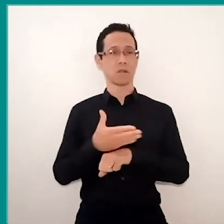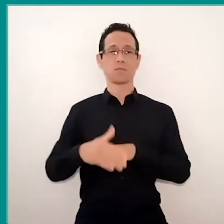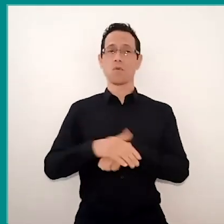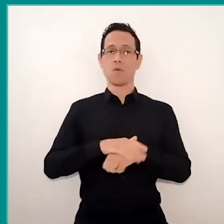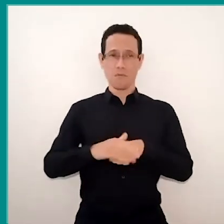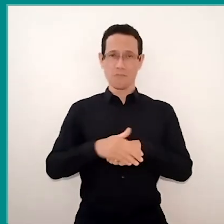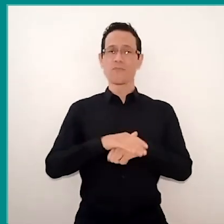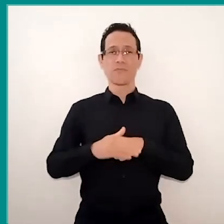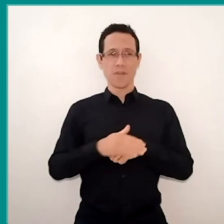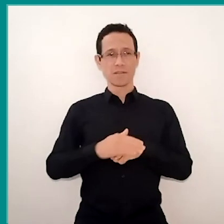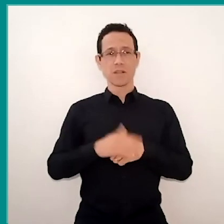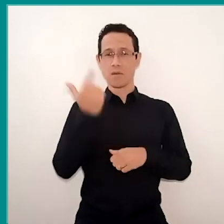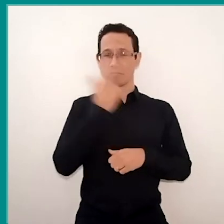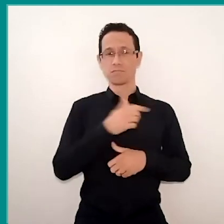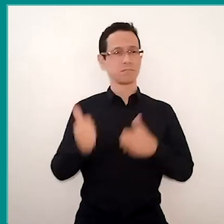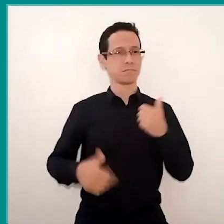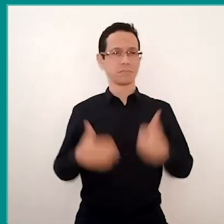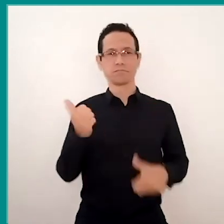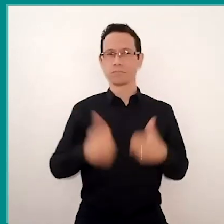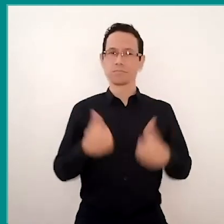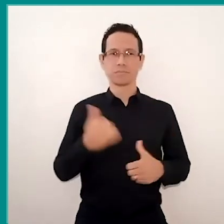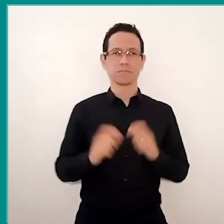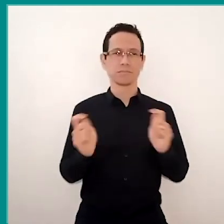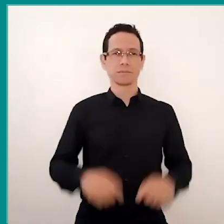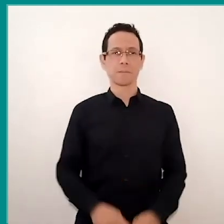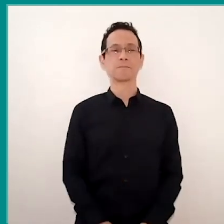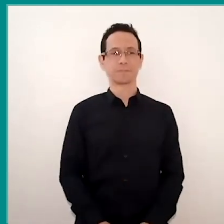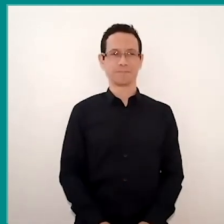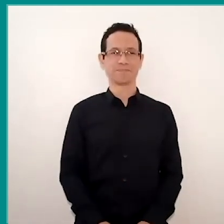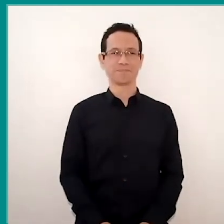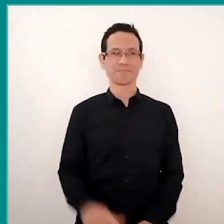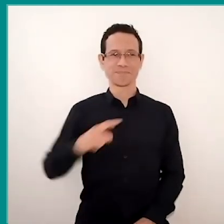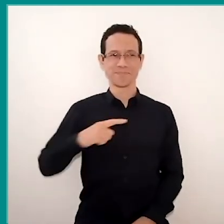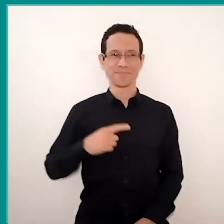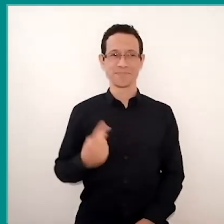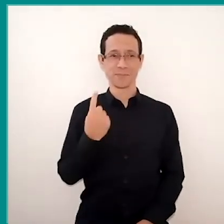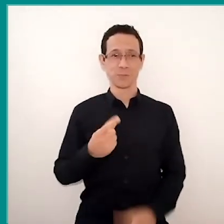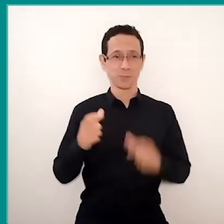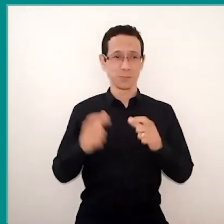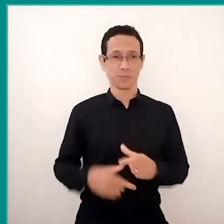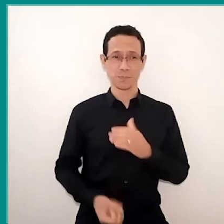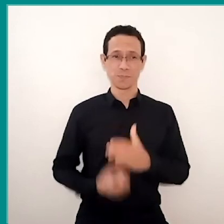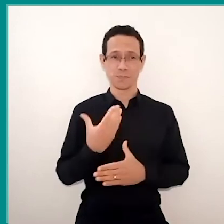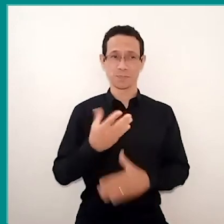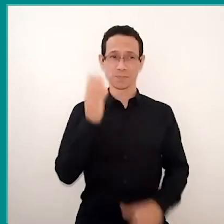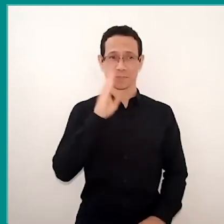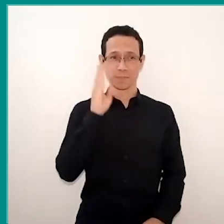so they can express themselves. A unit that had a interesting activity, and then it wasn't a virtual activity,